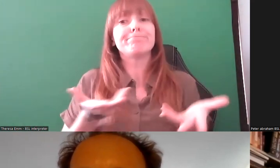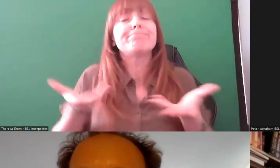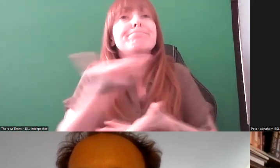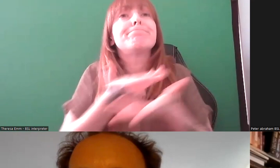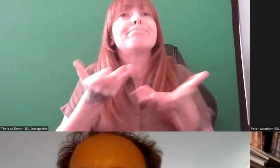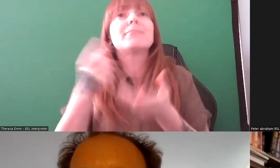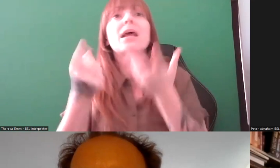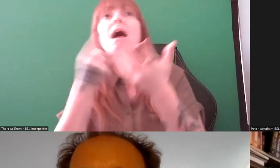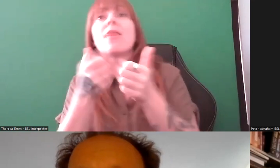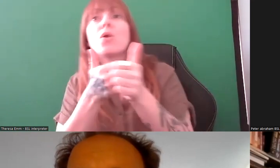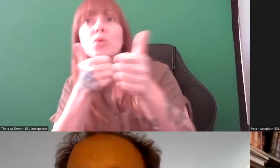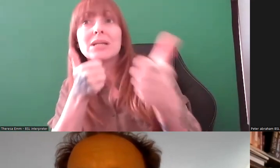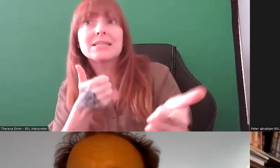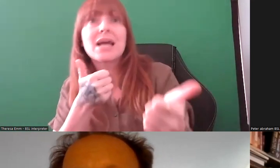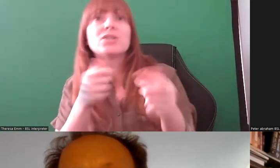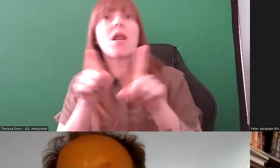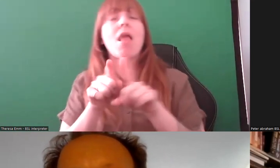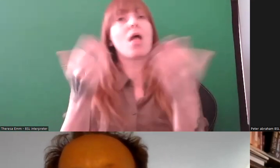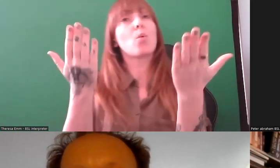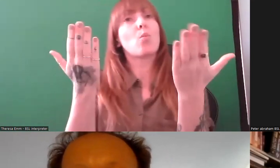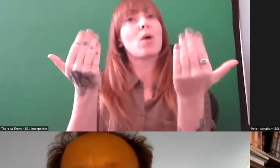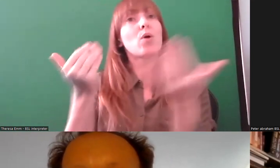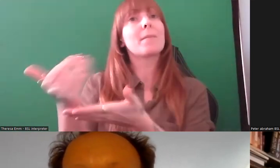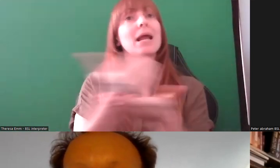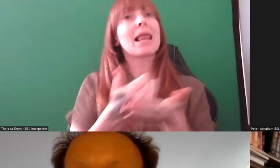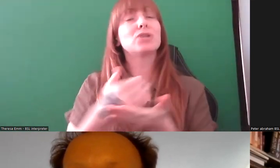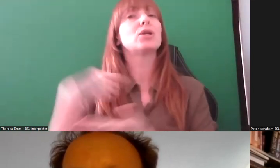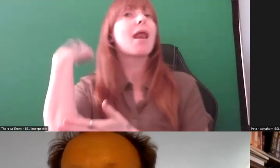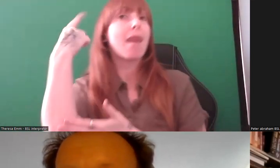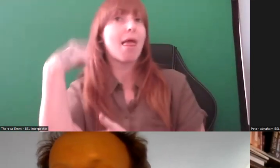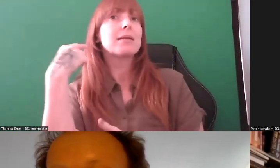like the Wellcome Collection in London, who came to see it who were really interested in